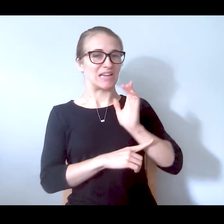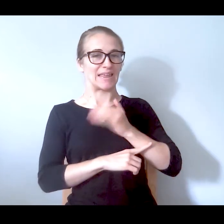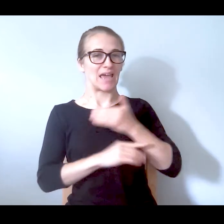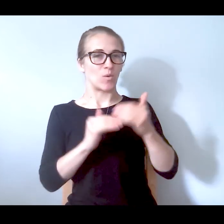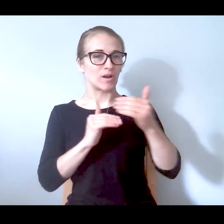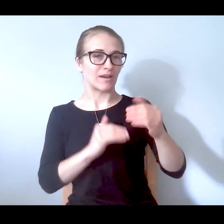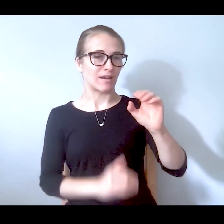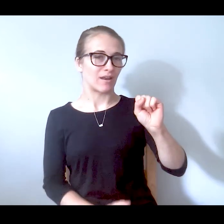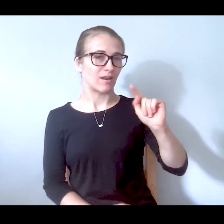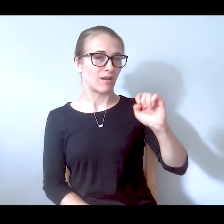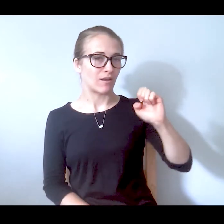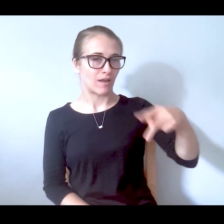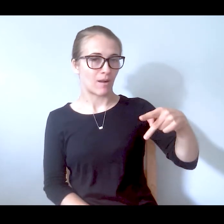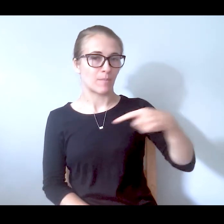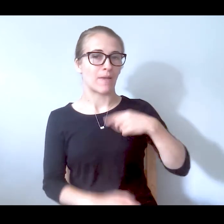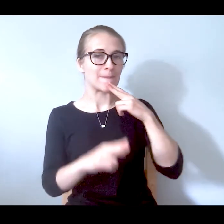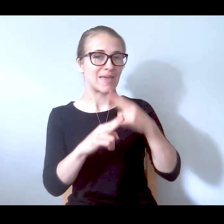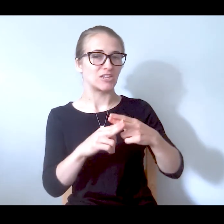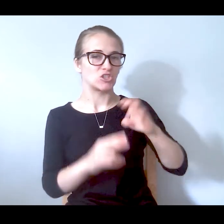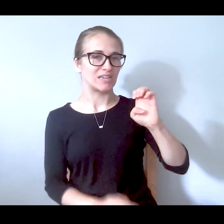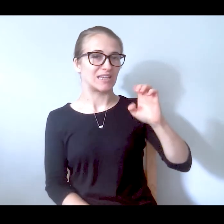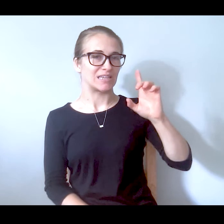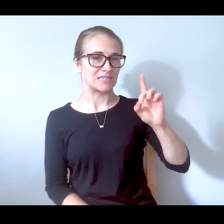So basically our next step, I mentioned that EDP